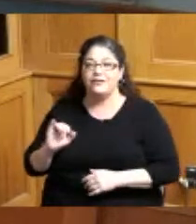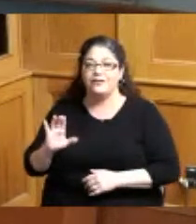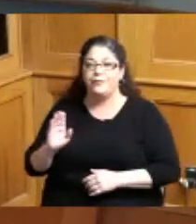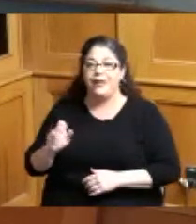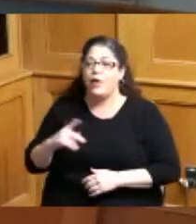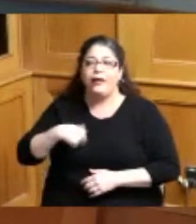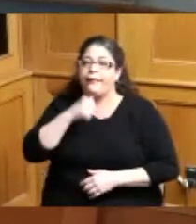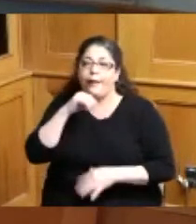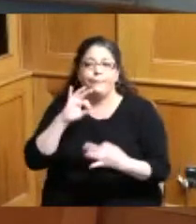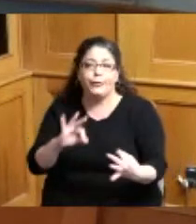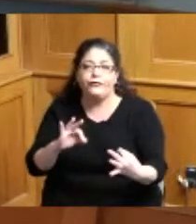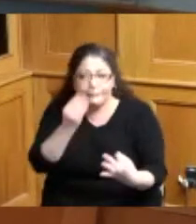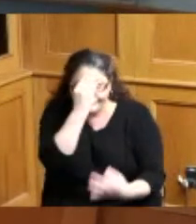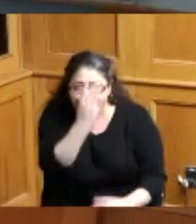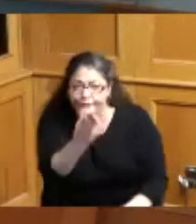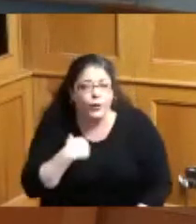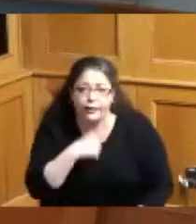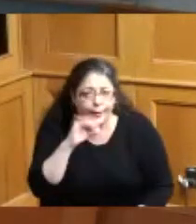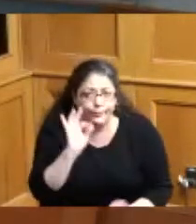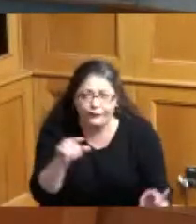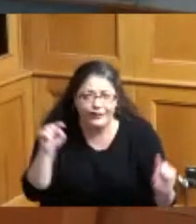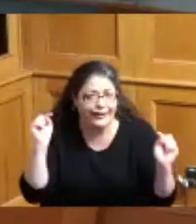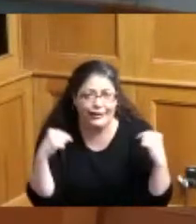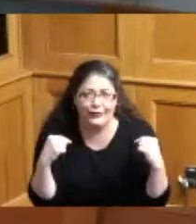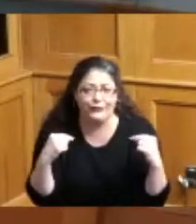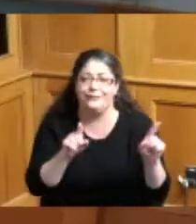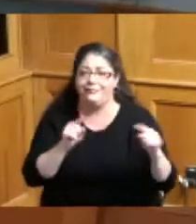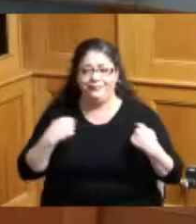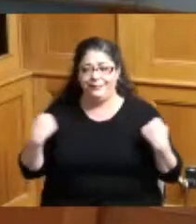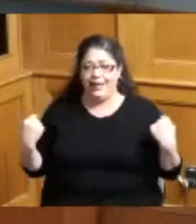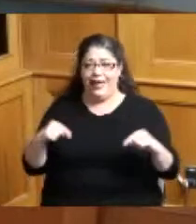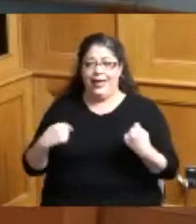people need to know we are not perfect up here we're not I'm not trying to beat so